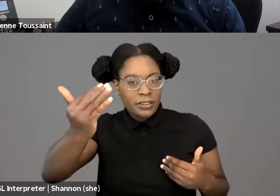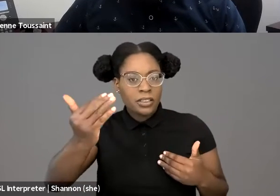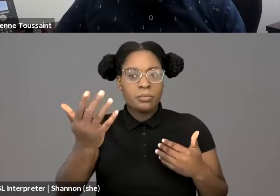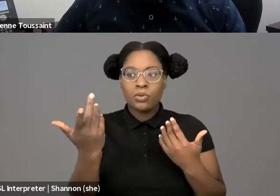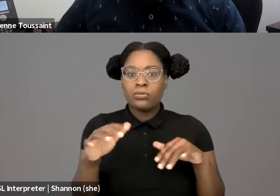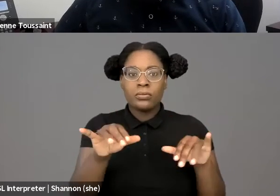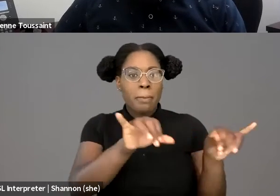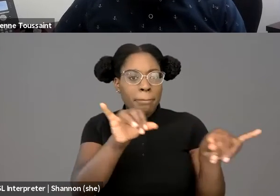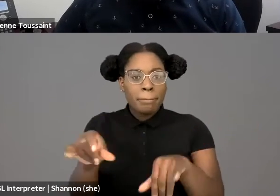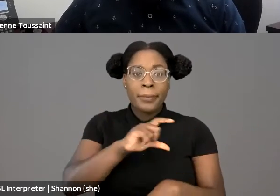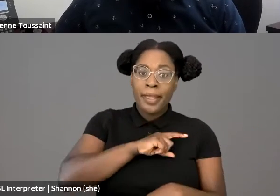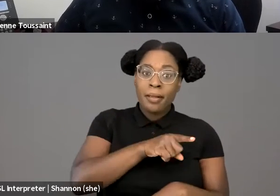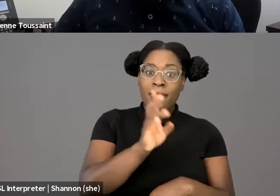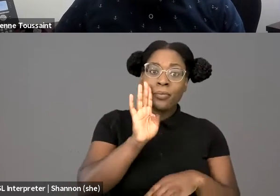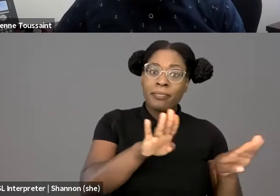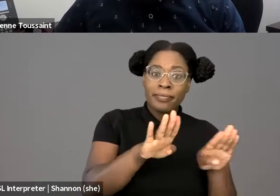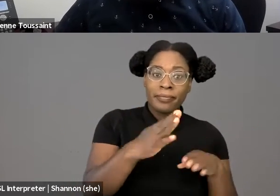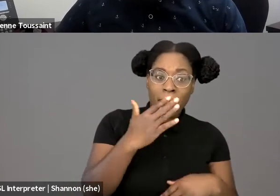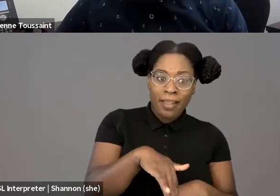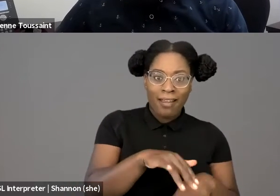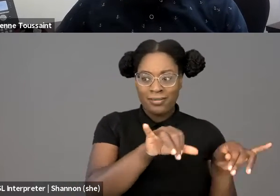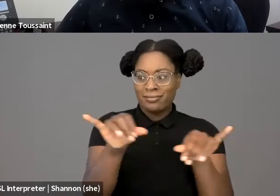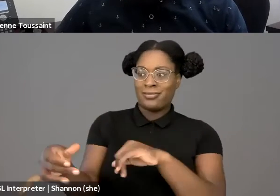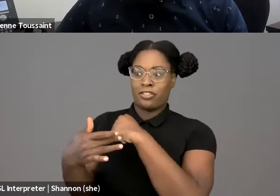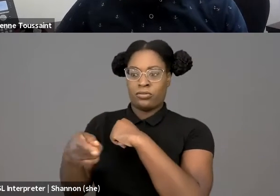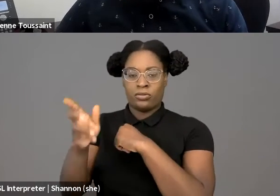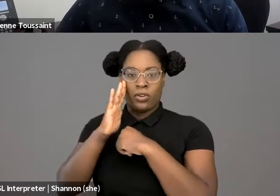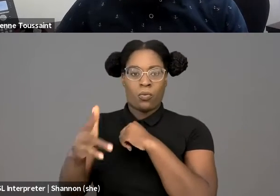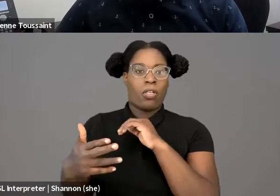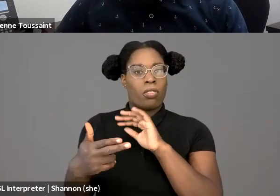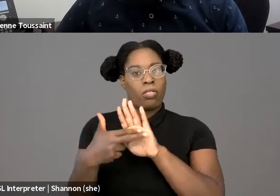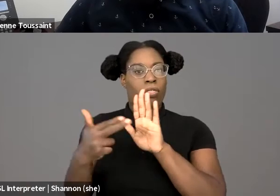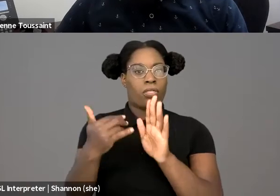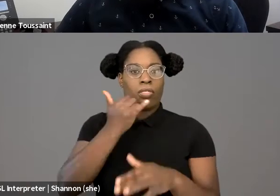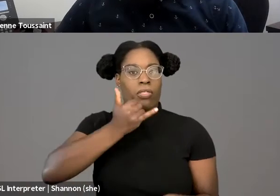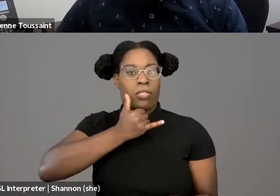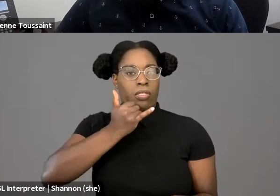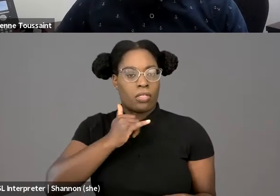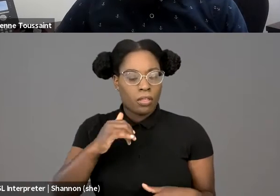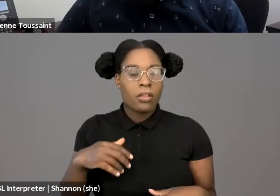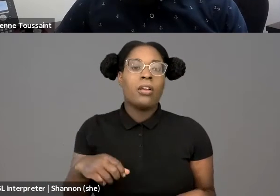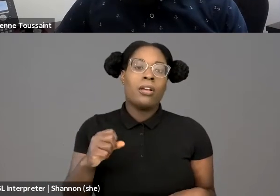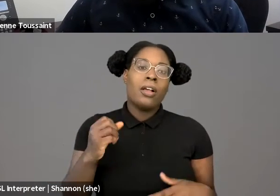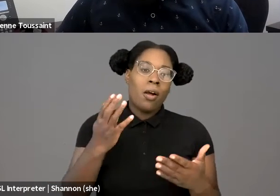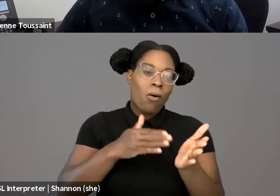current racial inequalities? And people like to refer to facial recognition technology,